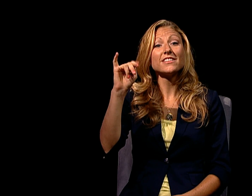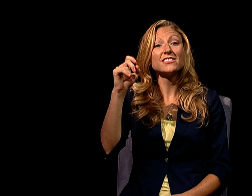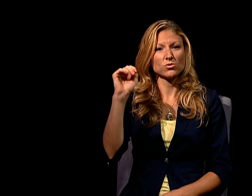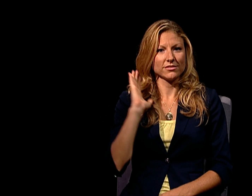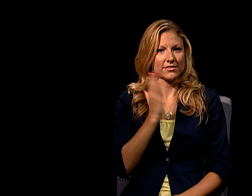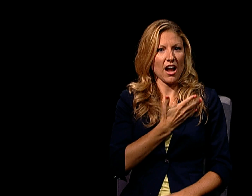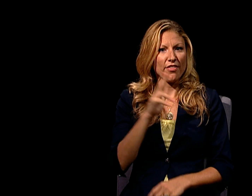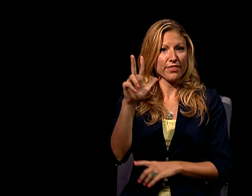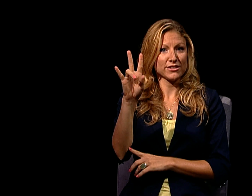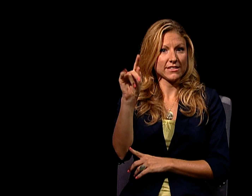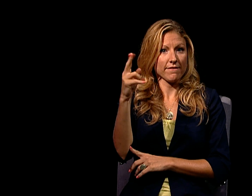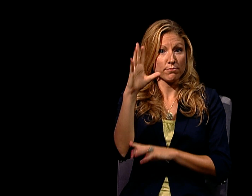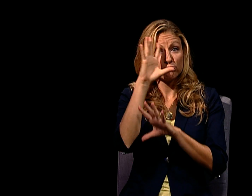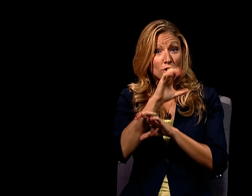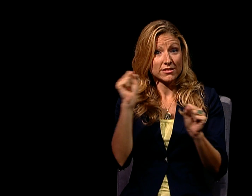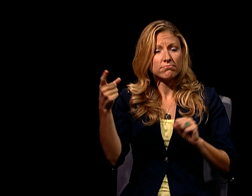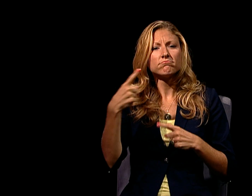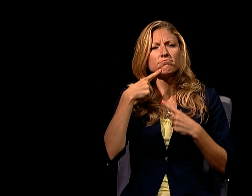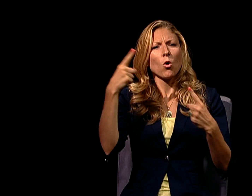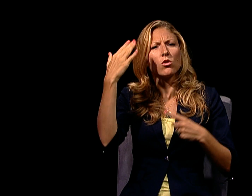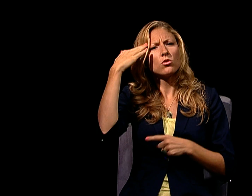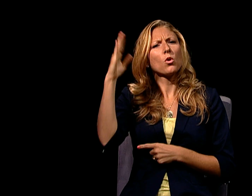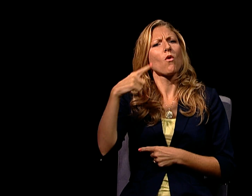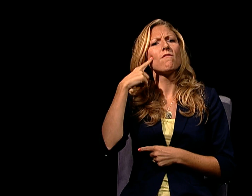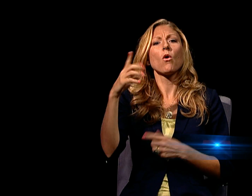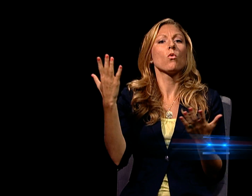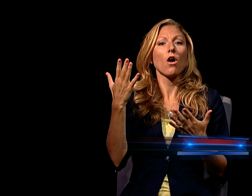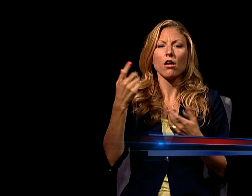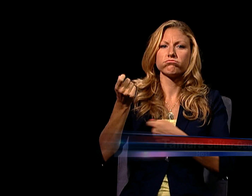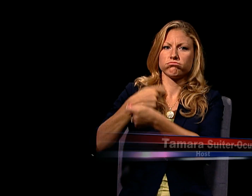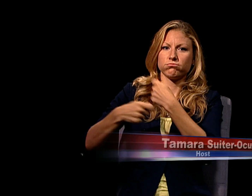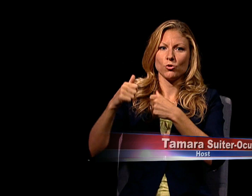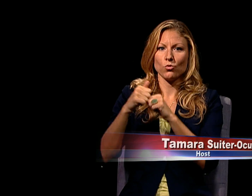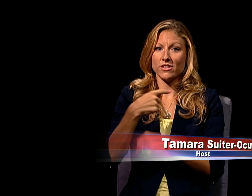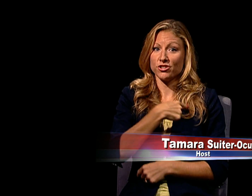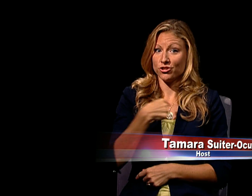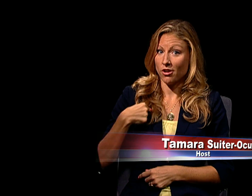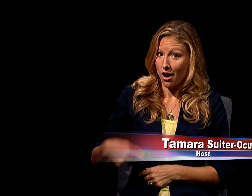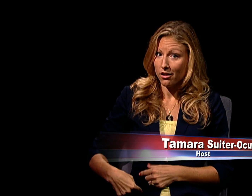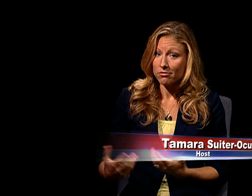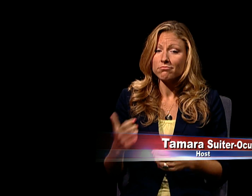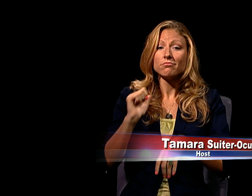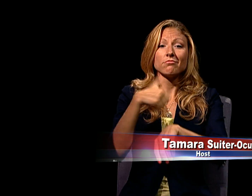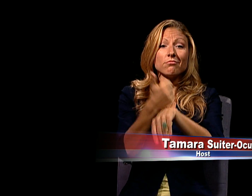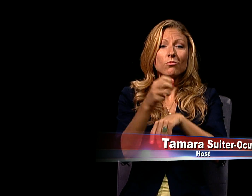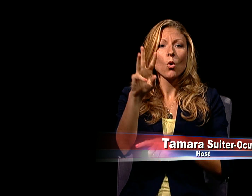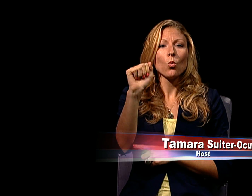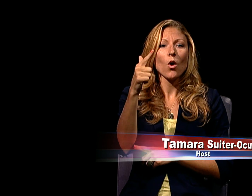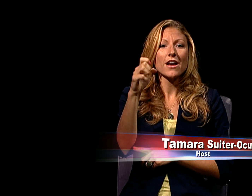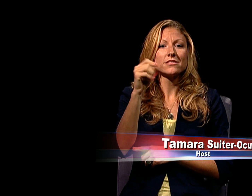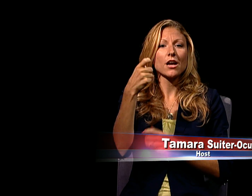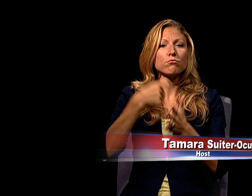RICHARD NIXON WAS OUR 37th PRESIDENT. KNOW FOR OPENING THE DOORS TO TRADE WITH CHINA, WAGE AND PRICE CONTROLS,